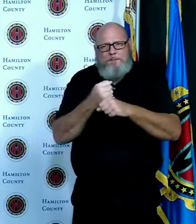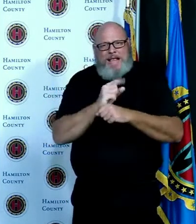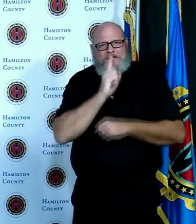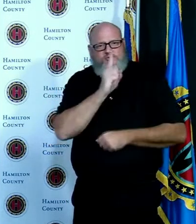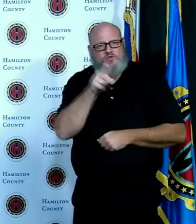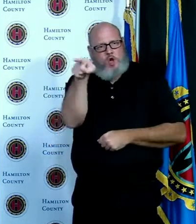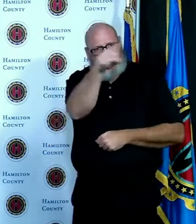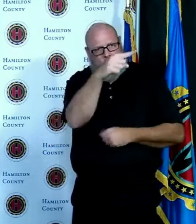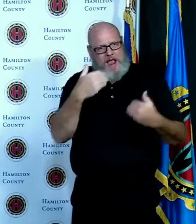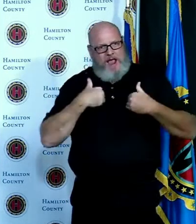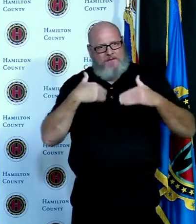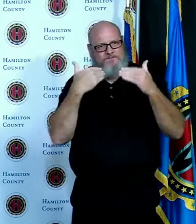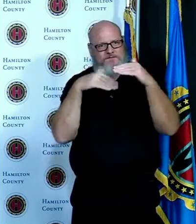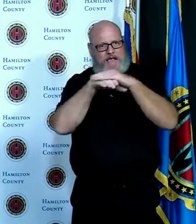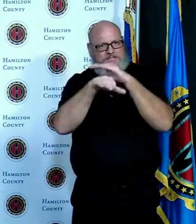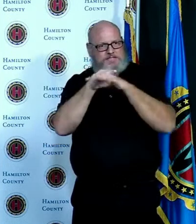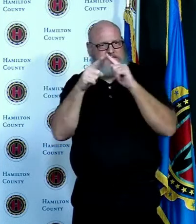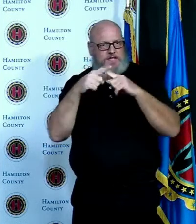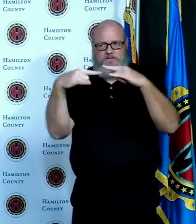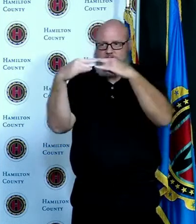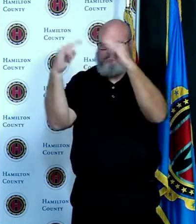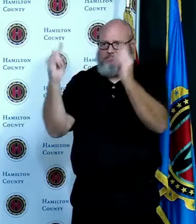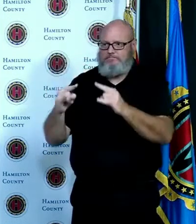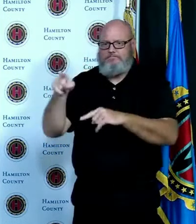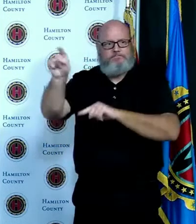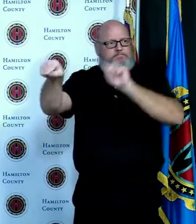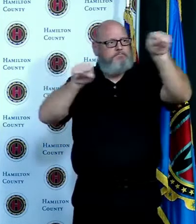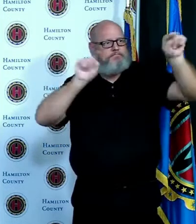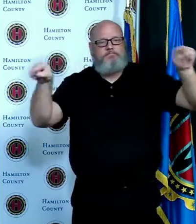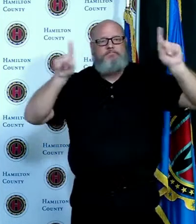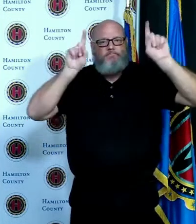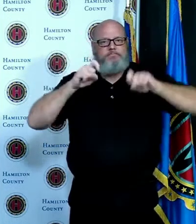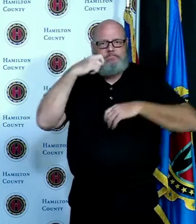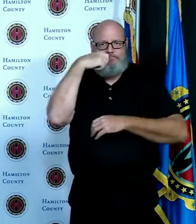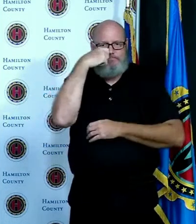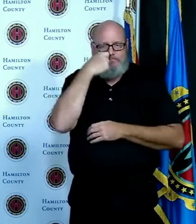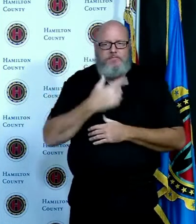when you get tested if you're symptomatic or if you have had a known exposure